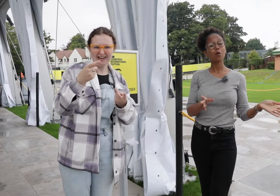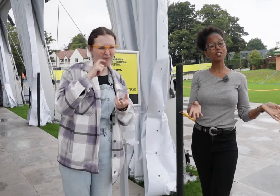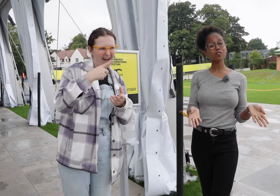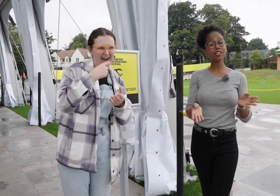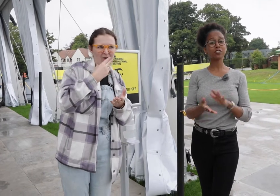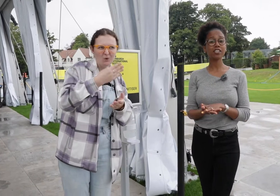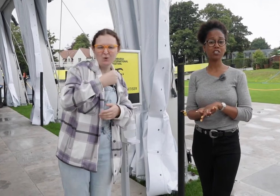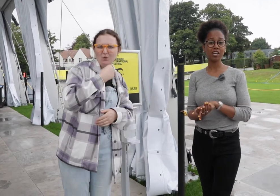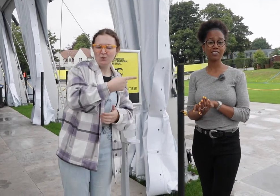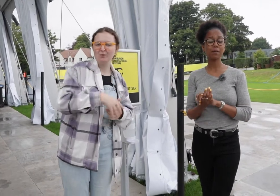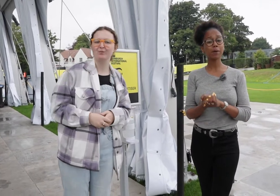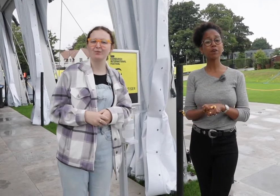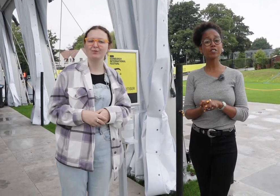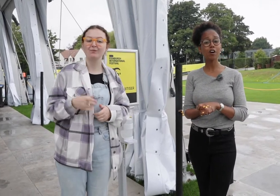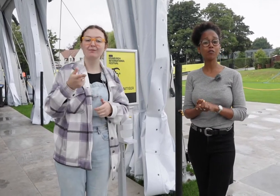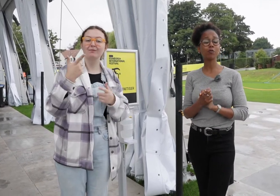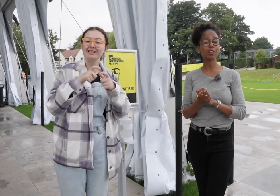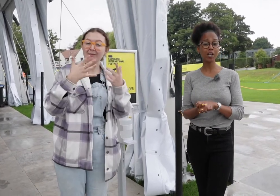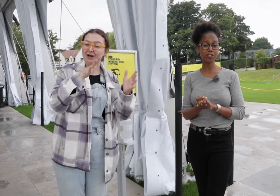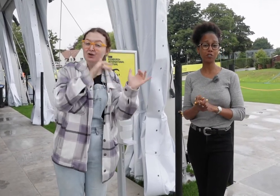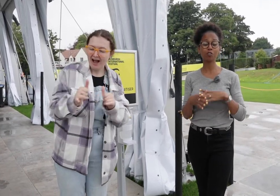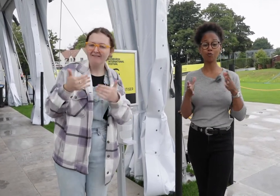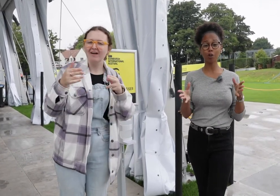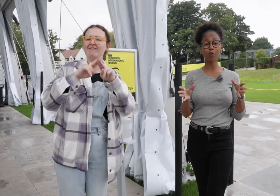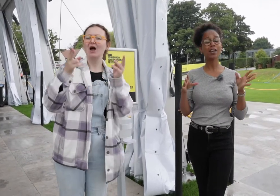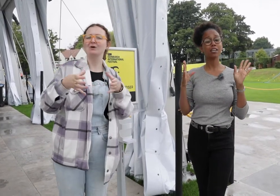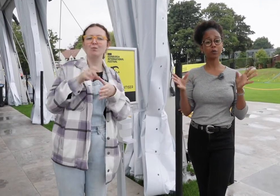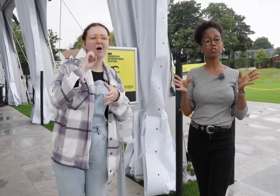Once you've had your ticket checked a member of staff will direct you to the row in which